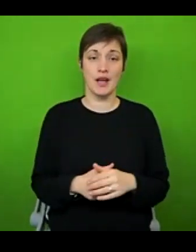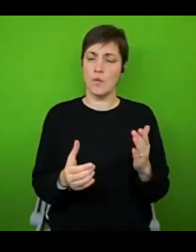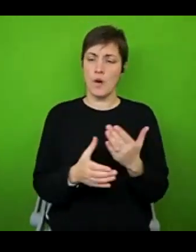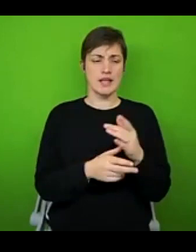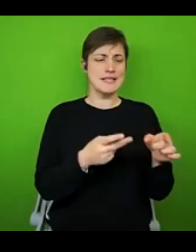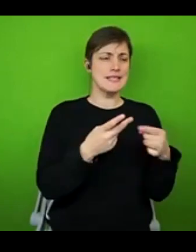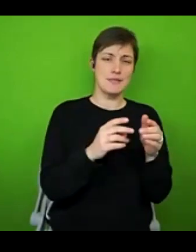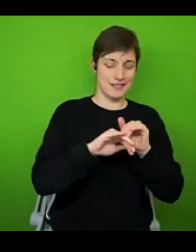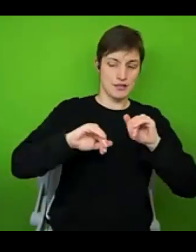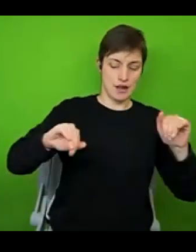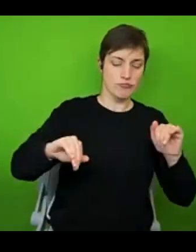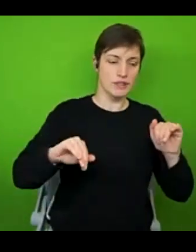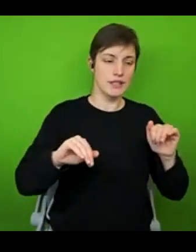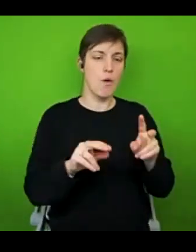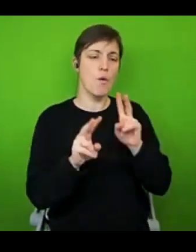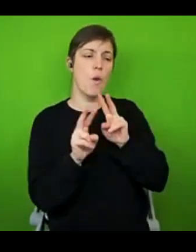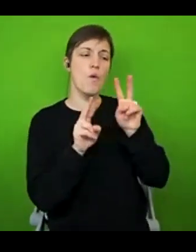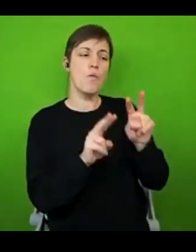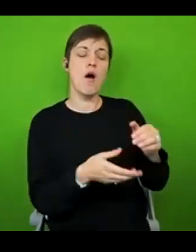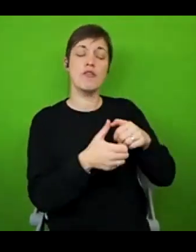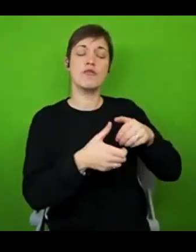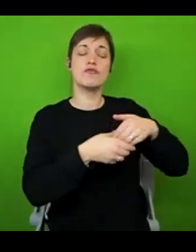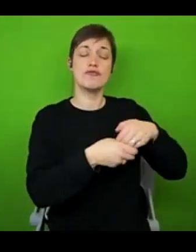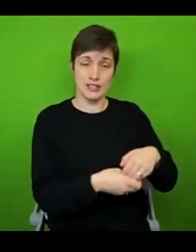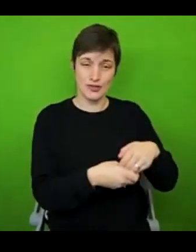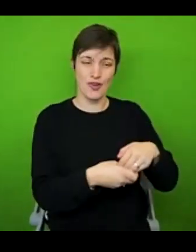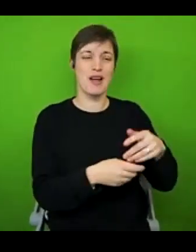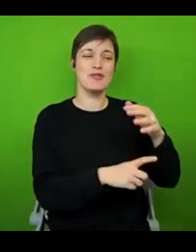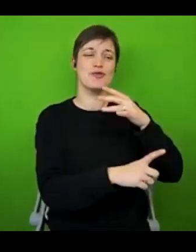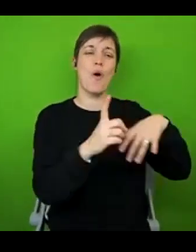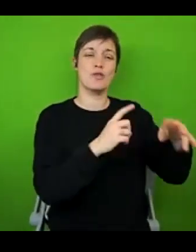illness and friendships more broadly. And there are now some good resources online if you're looking for ways to